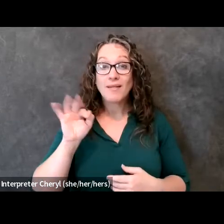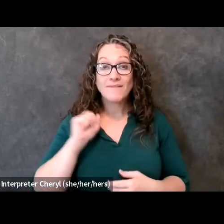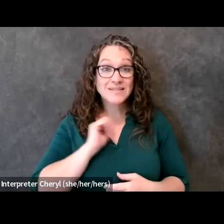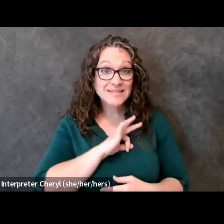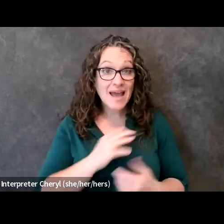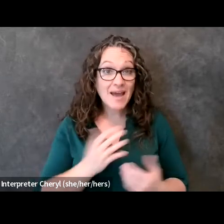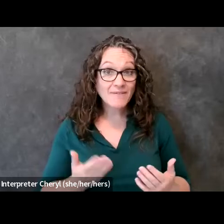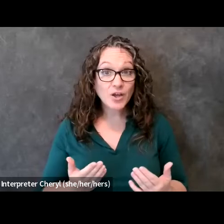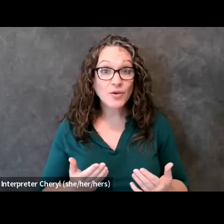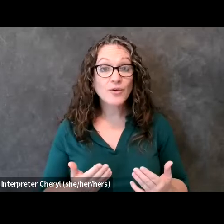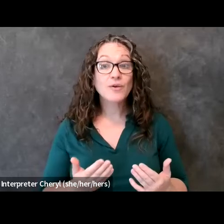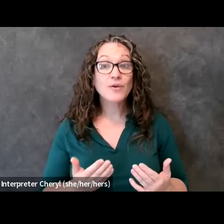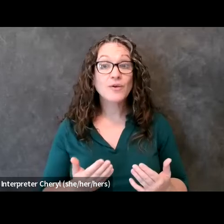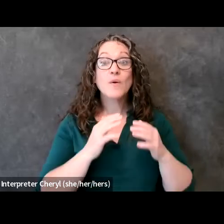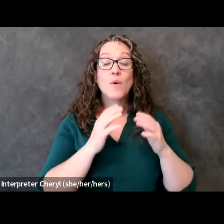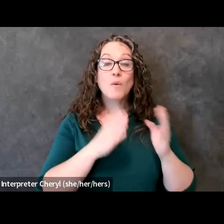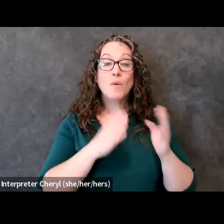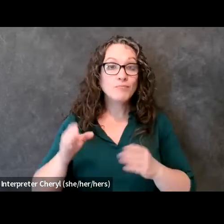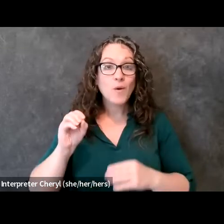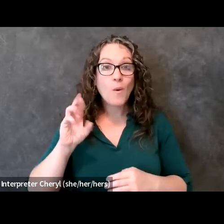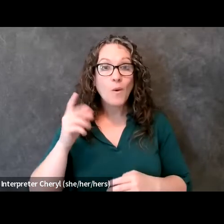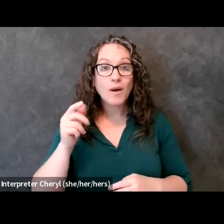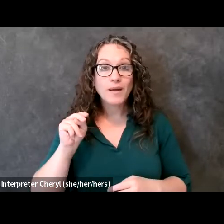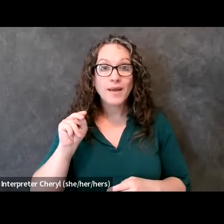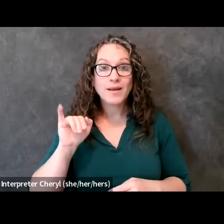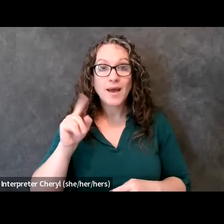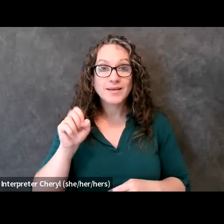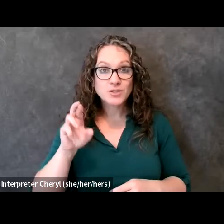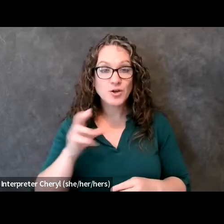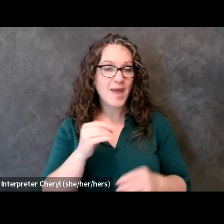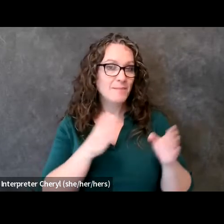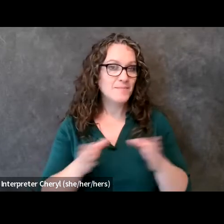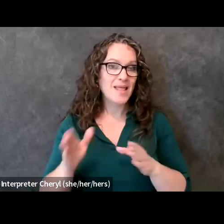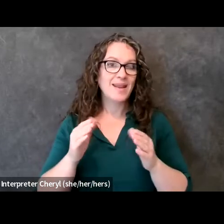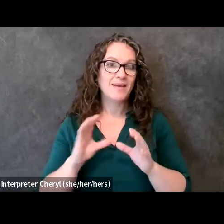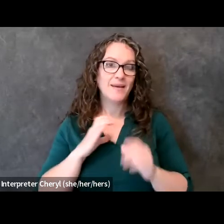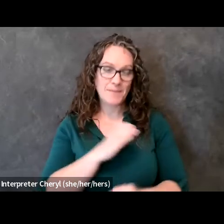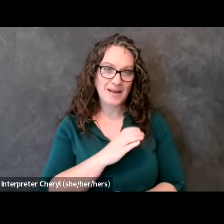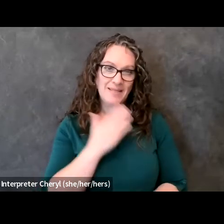ylf organizers and again our planning committee for making this possible trying to make sure